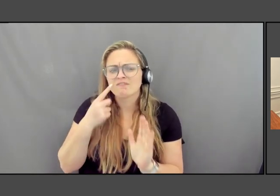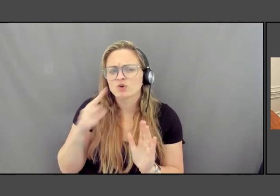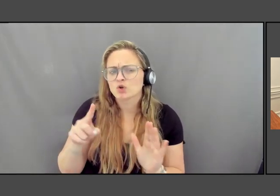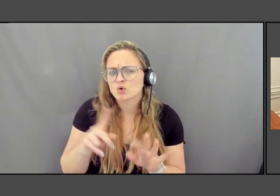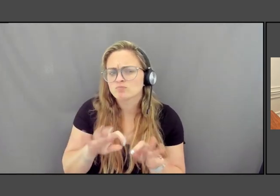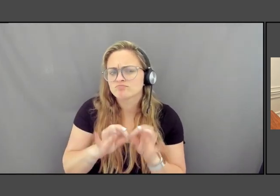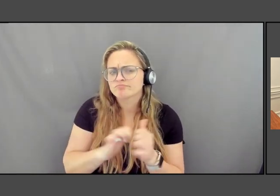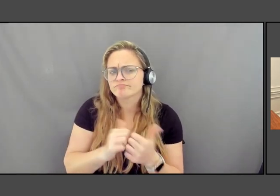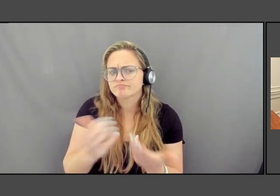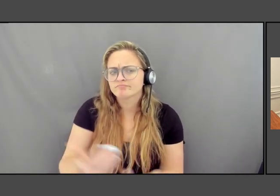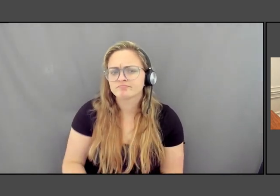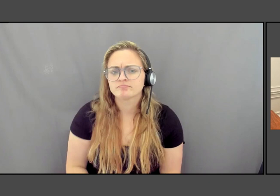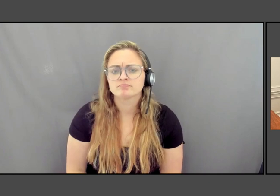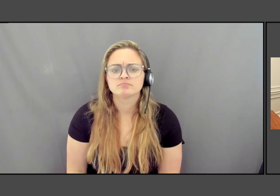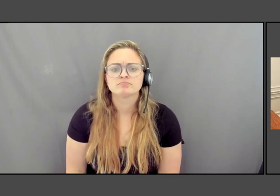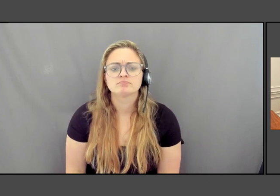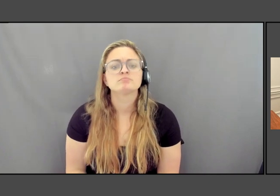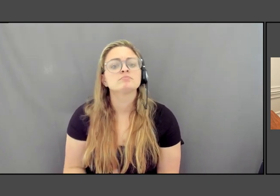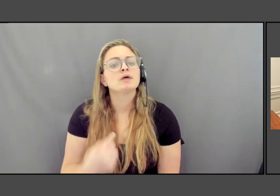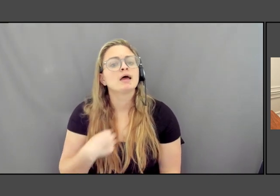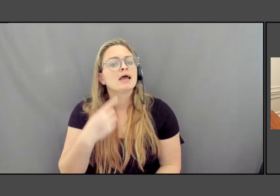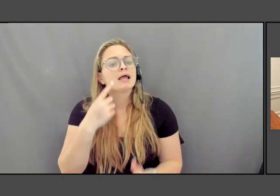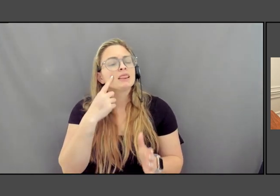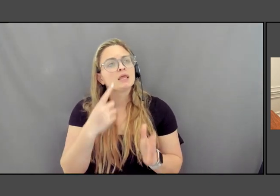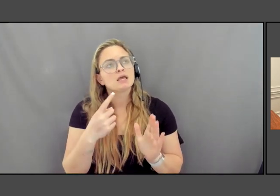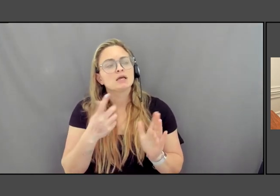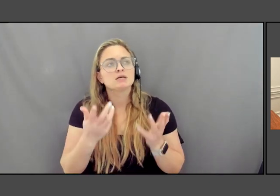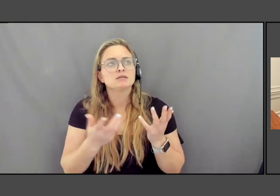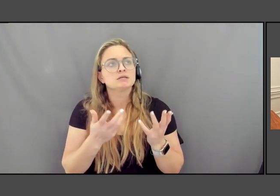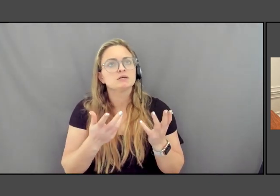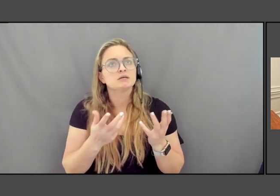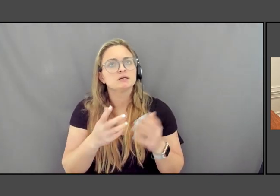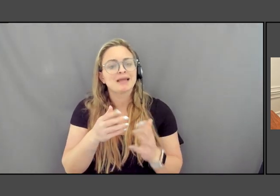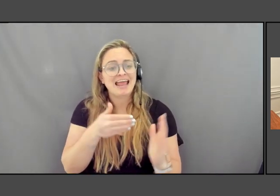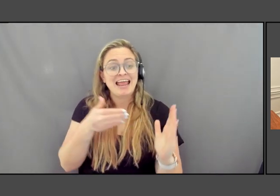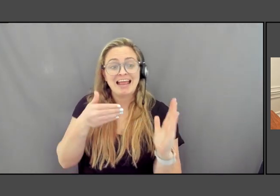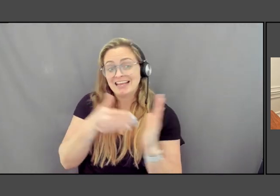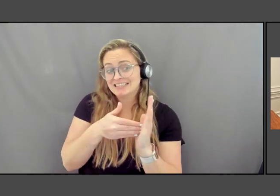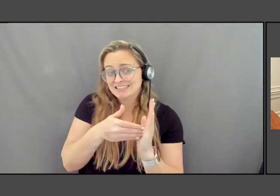I think I always term them anti-monuments to be quite honest.